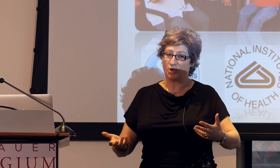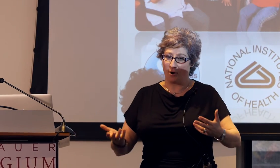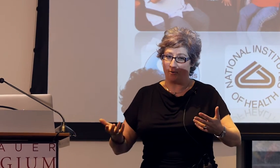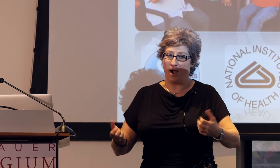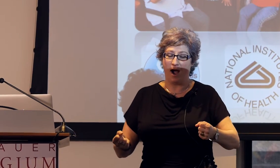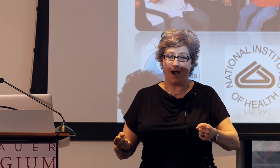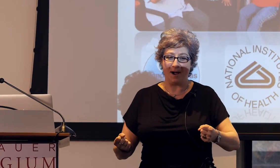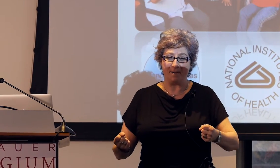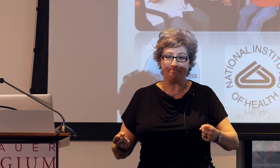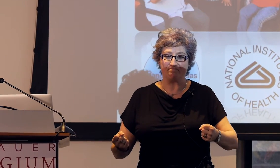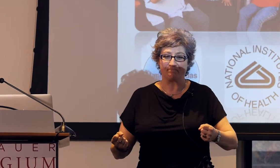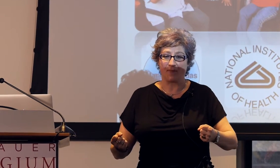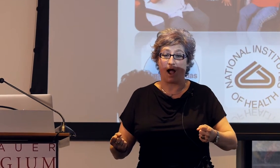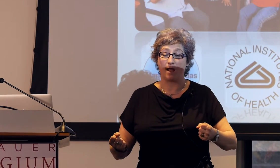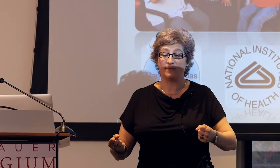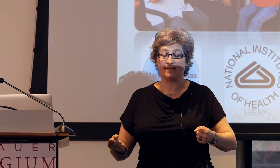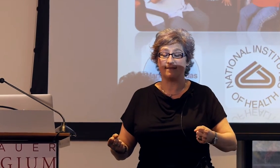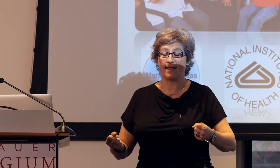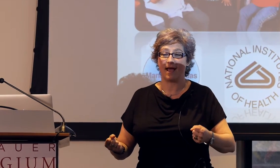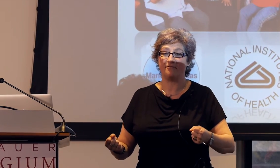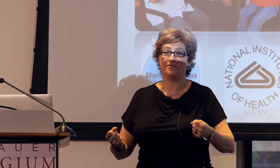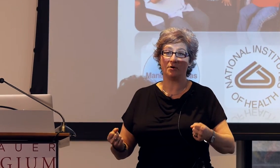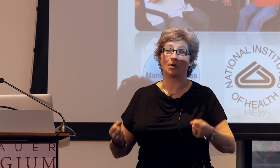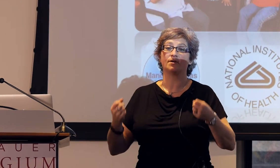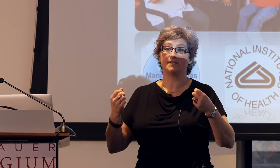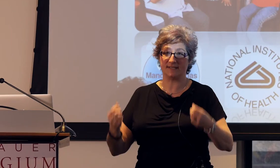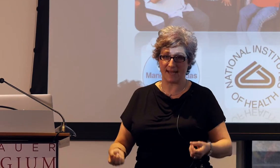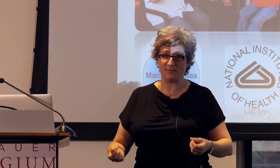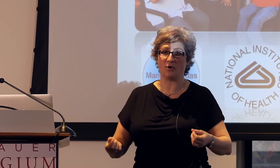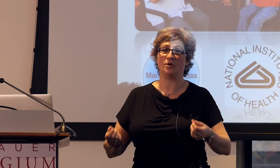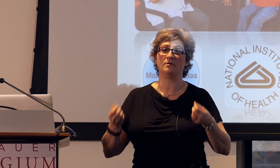So, I would say they have fewer stable conventionalized